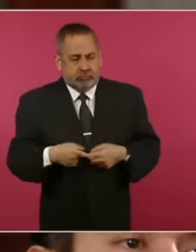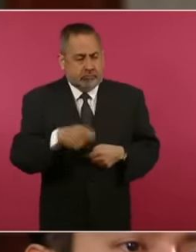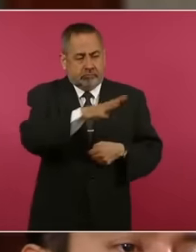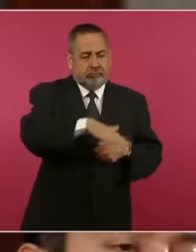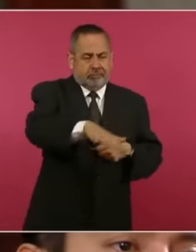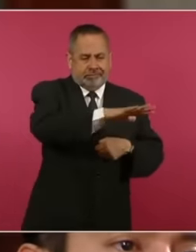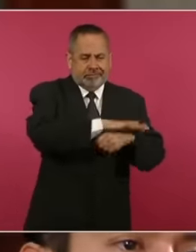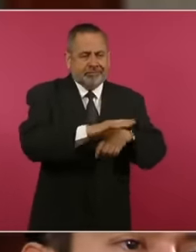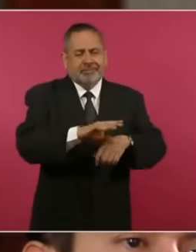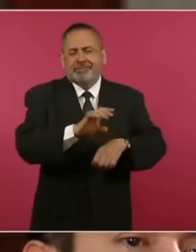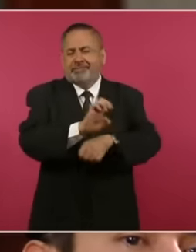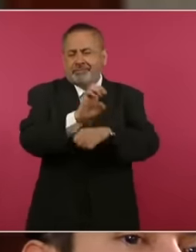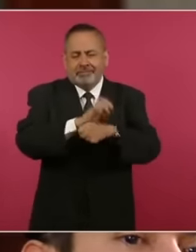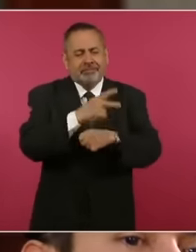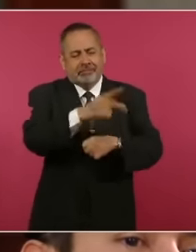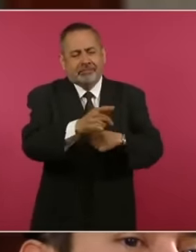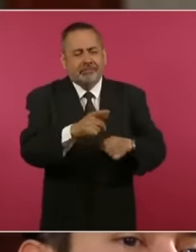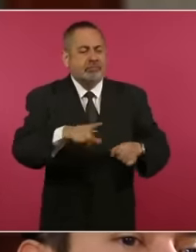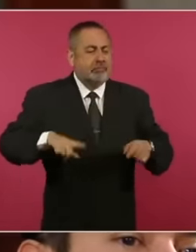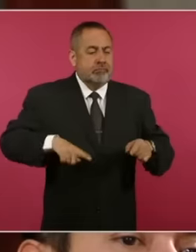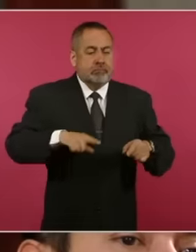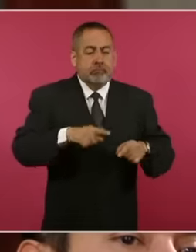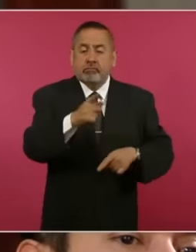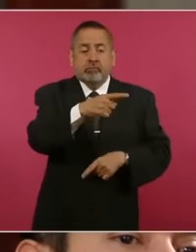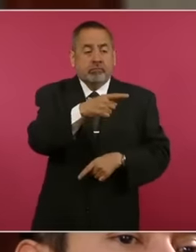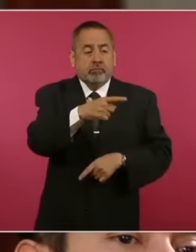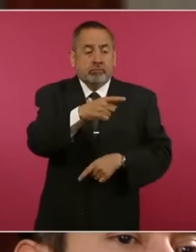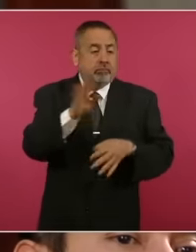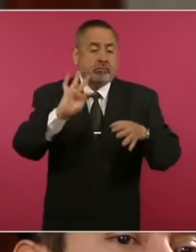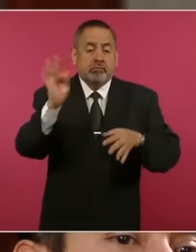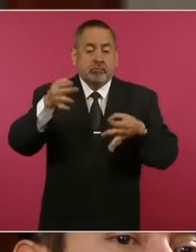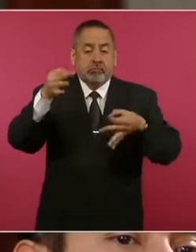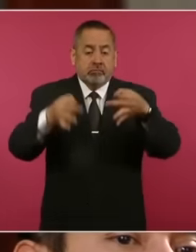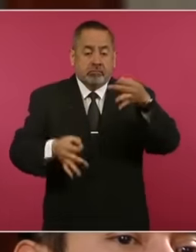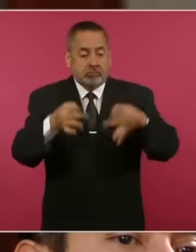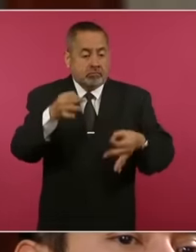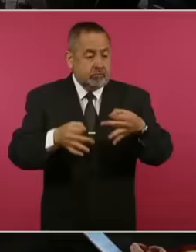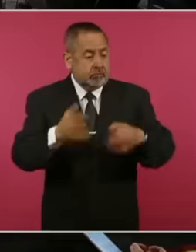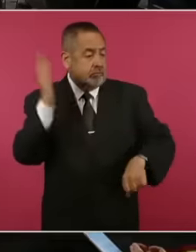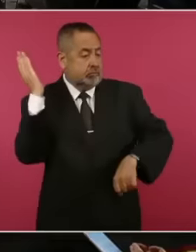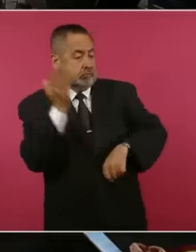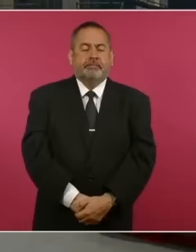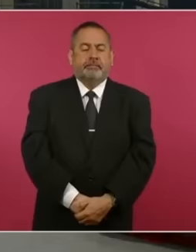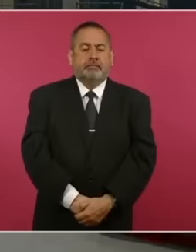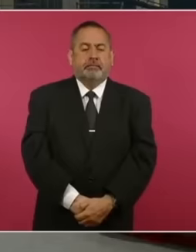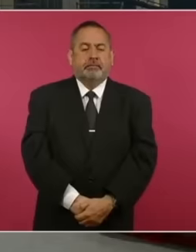government eh it will fail in the leaders of this country who ordered this leap to our sovereignty. What